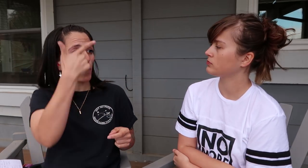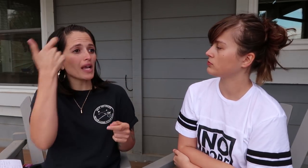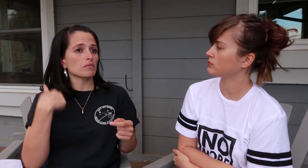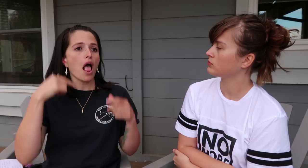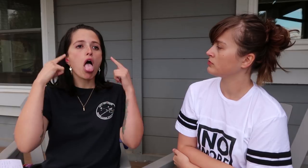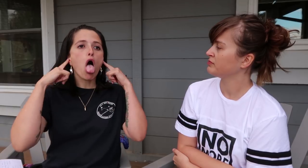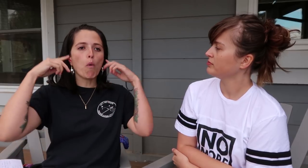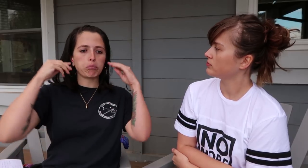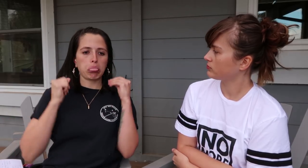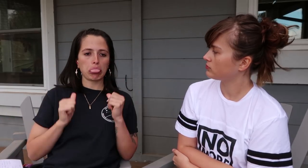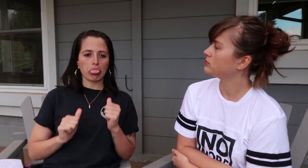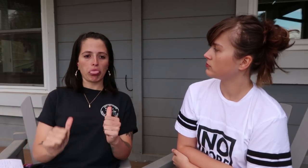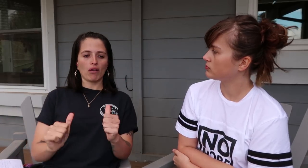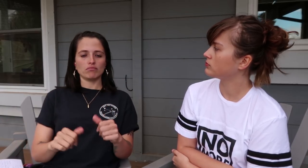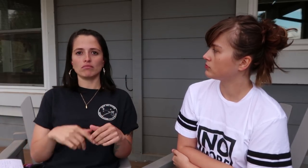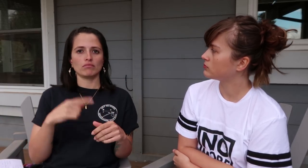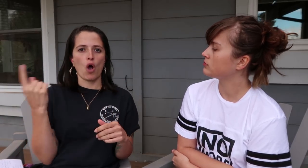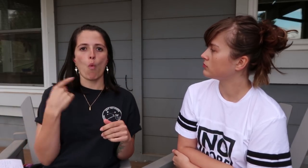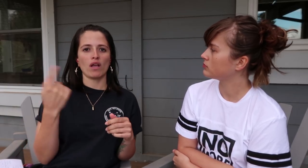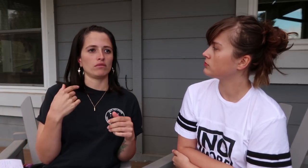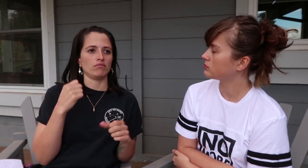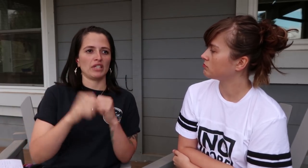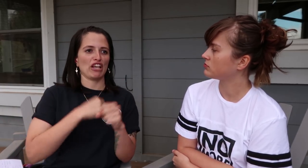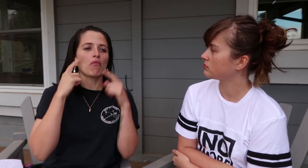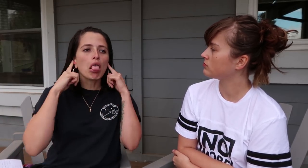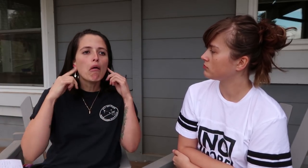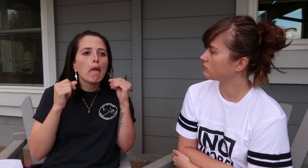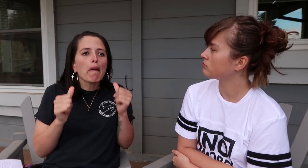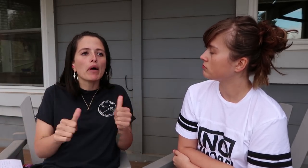True, because my hearing has been deteriorating for years.